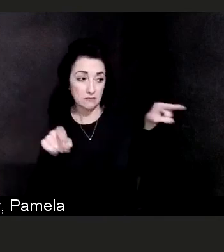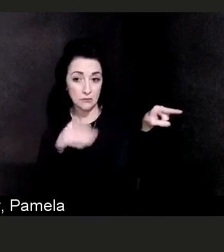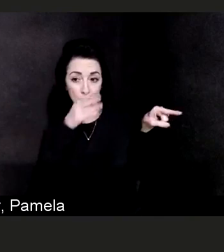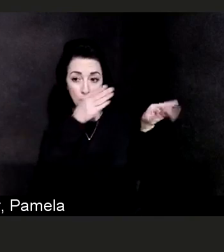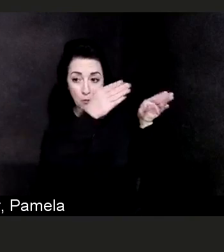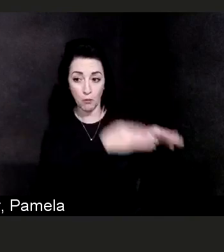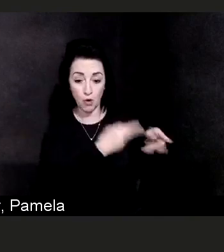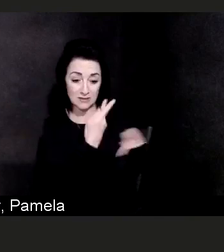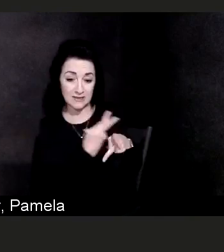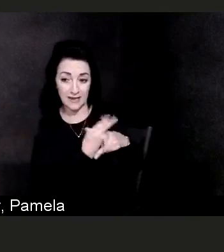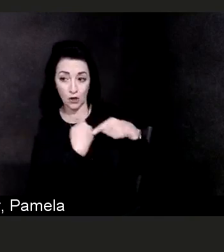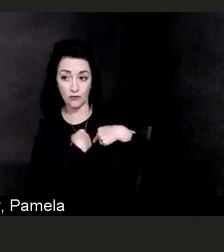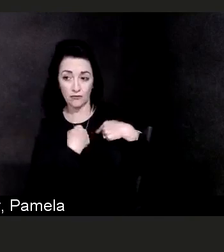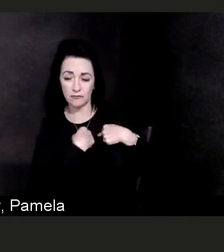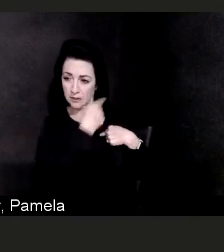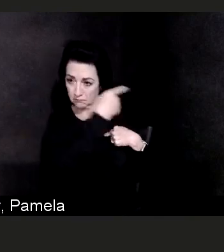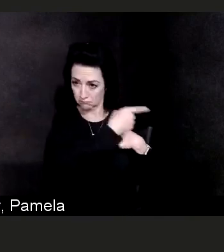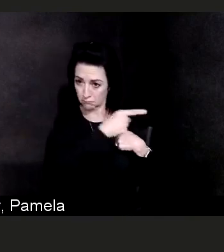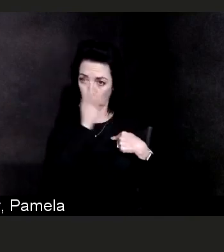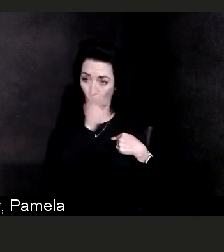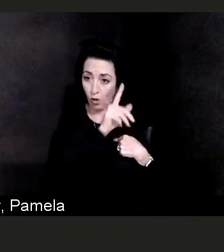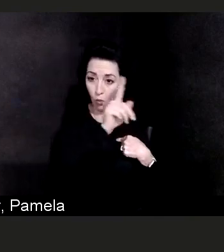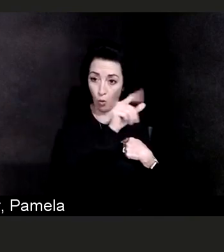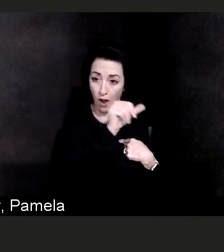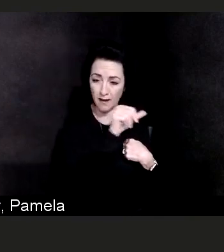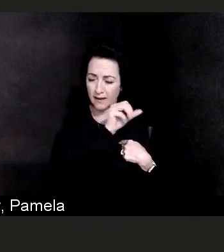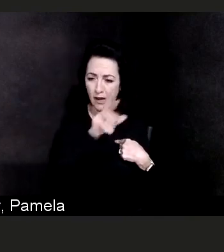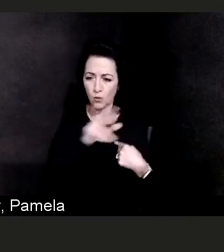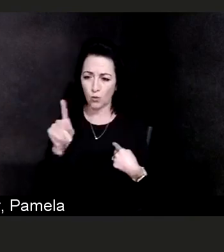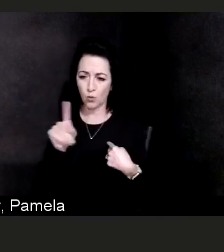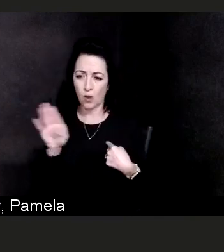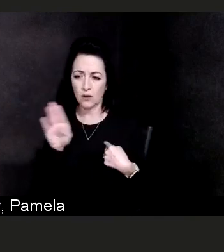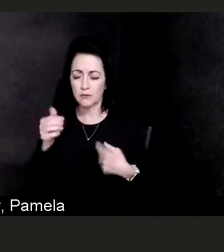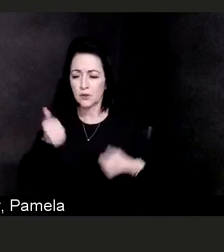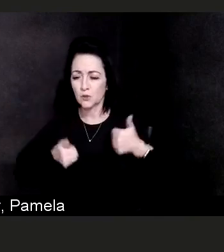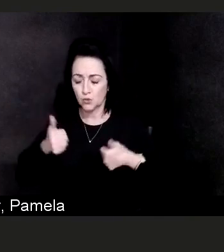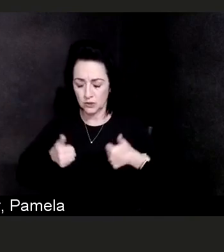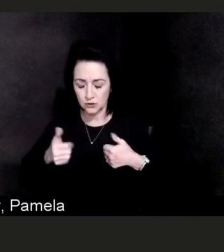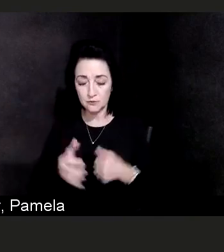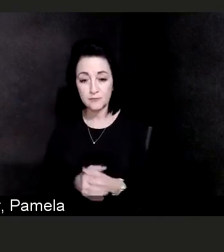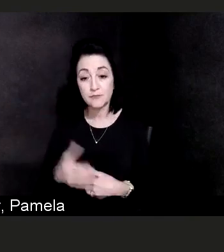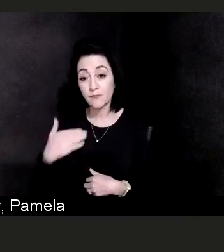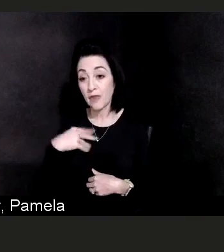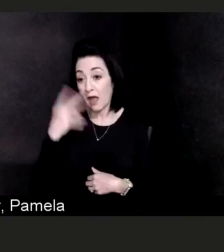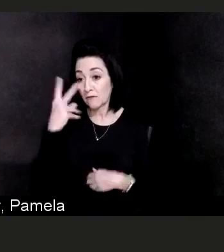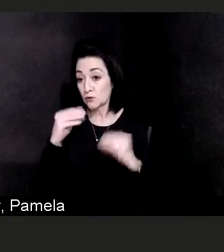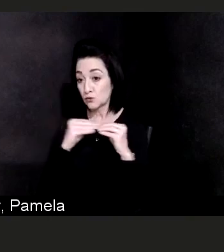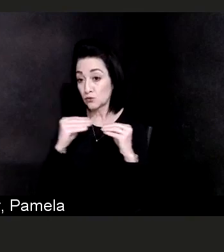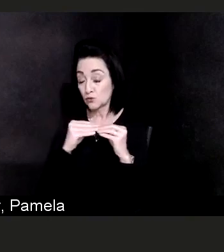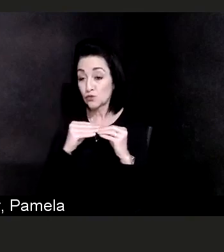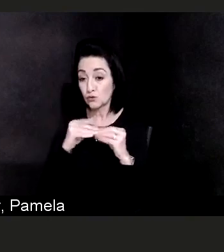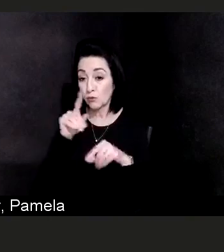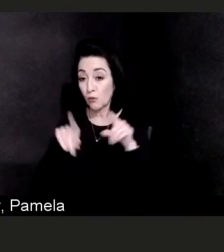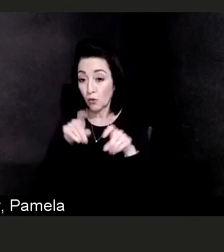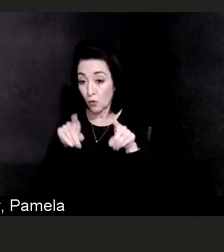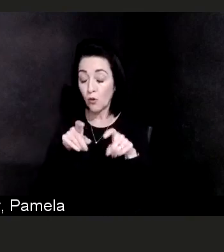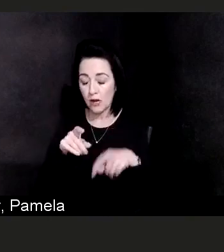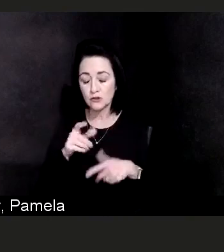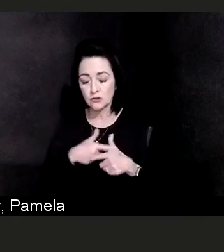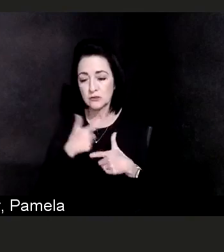I'm just looking over real quick, I do have one question. I have two more questions and then I'm gonna pass, I'm gonna close with a couple of remarks and pass back.